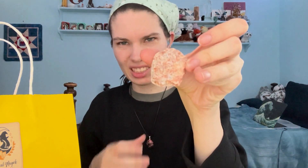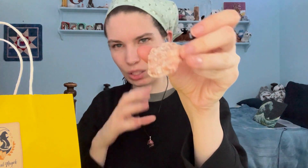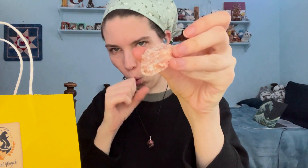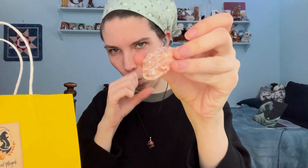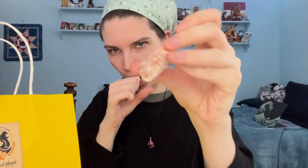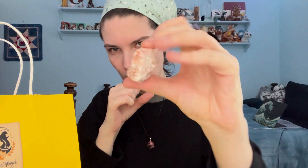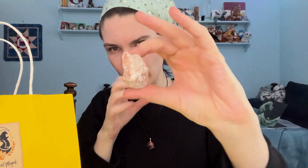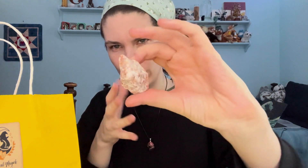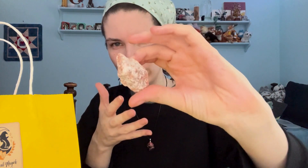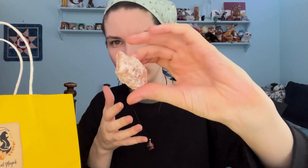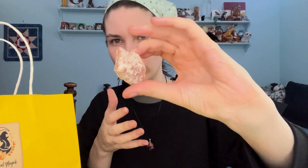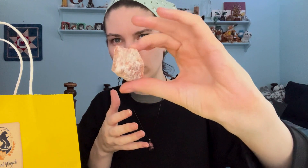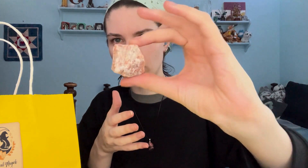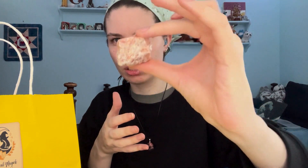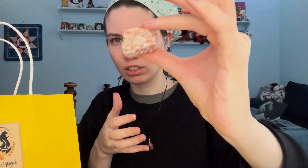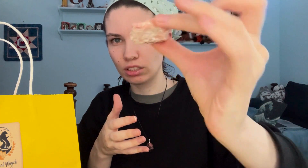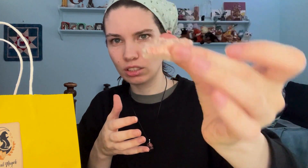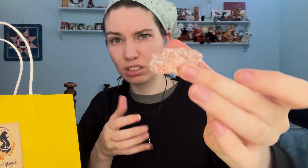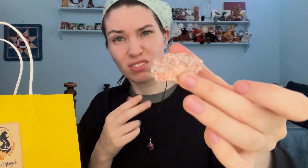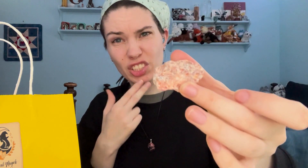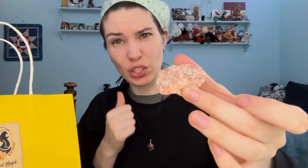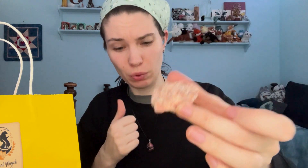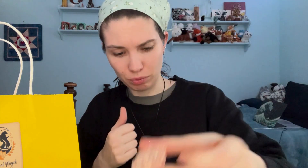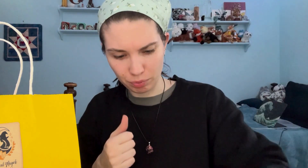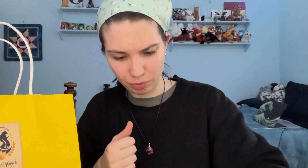It's orange Cute!